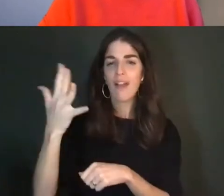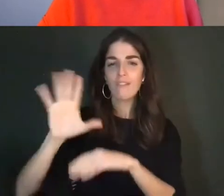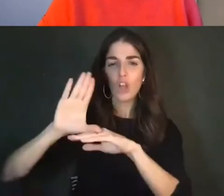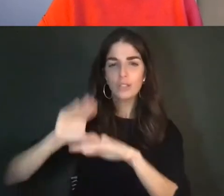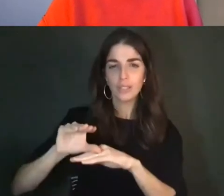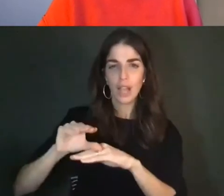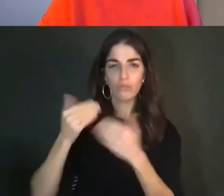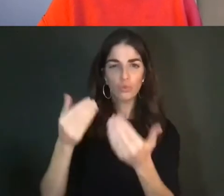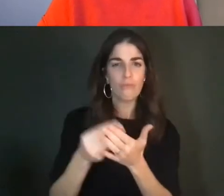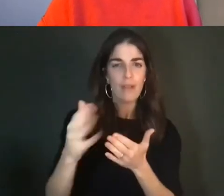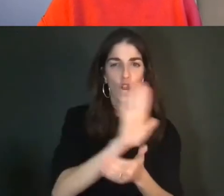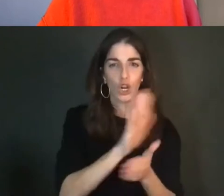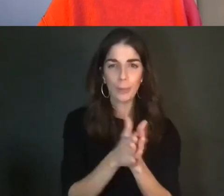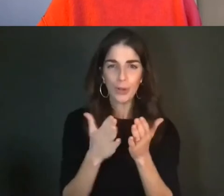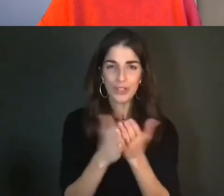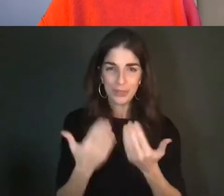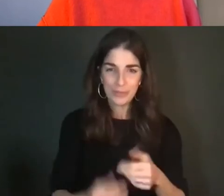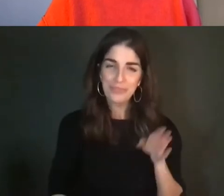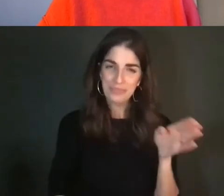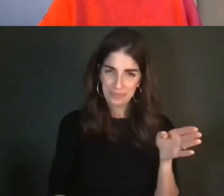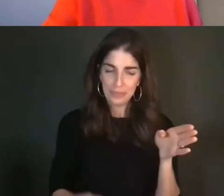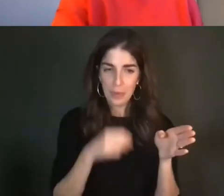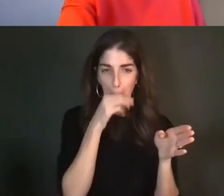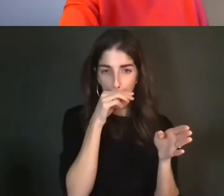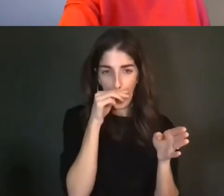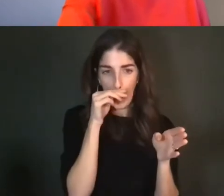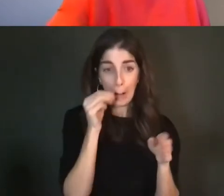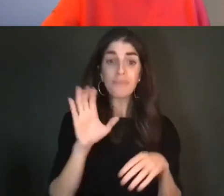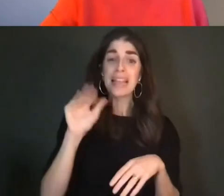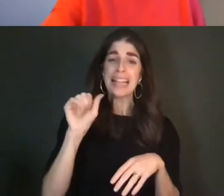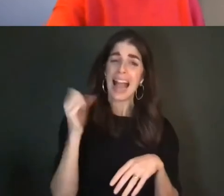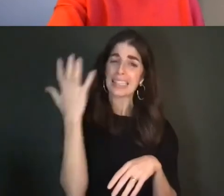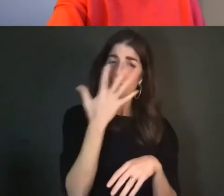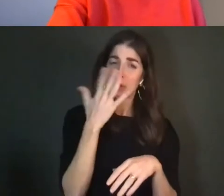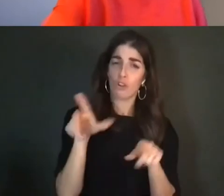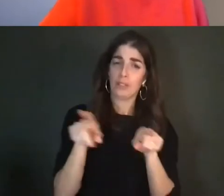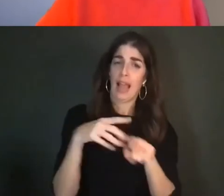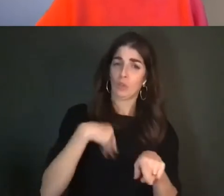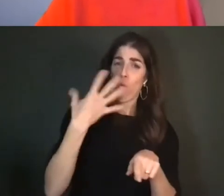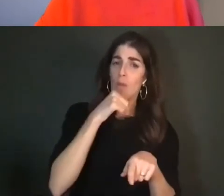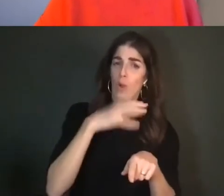of her book. On screen today, Cass appears as a white woman with short wavy hair and